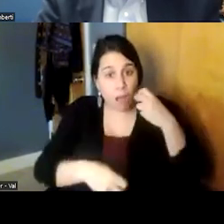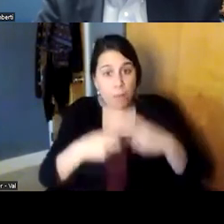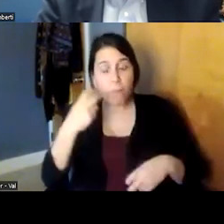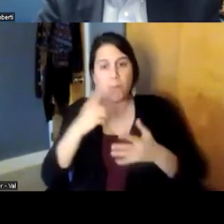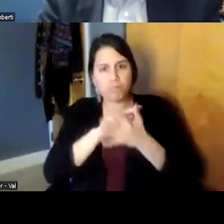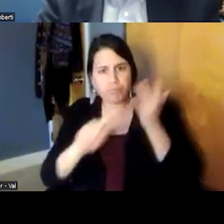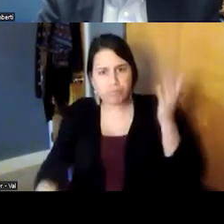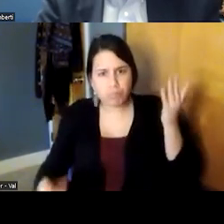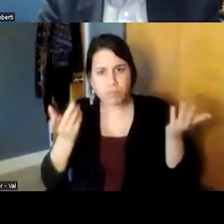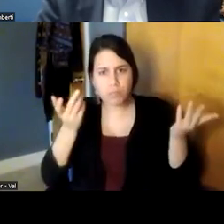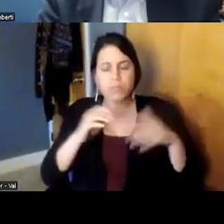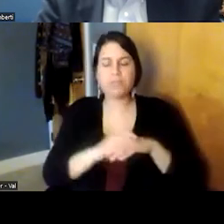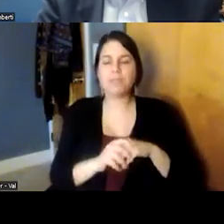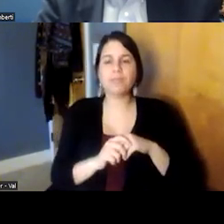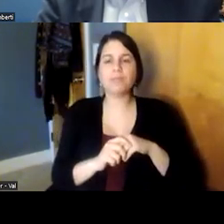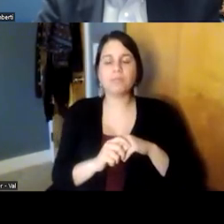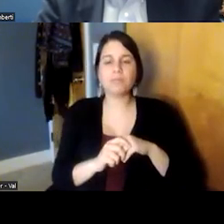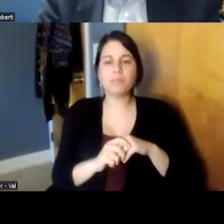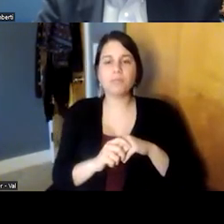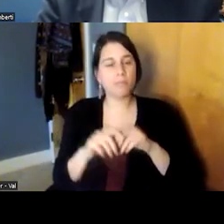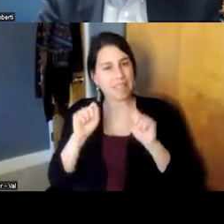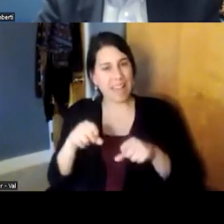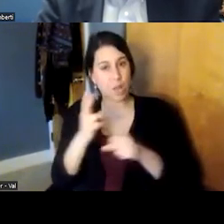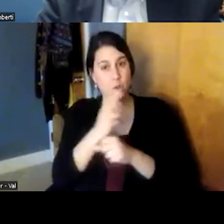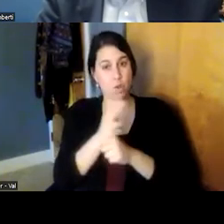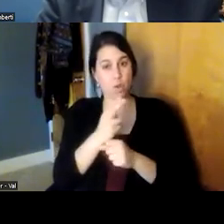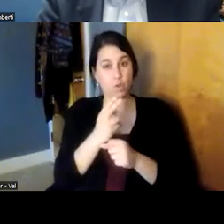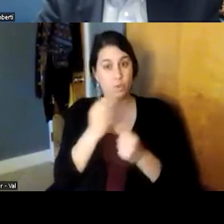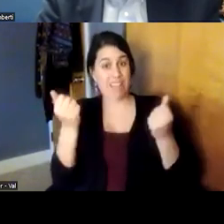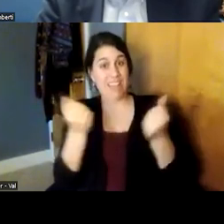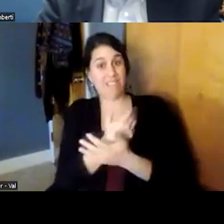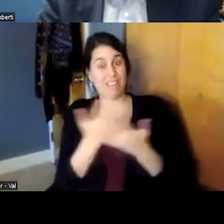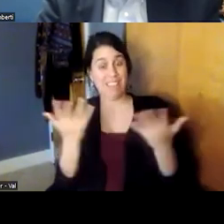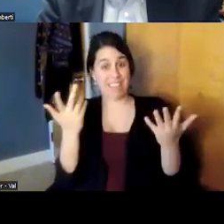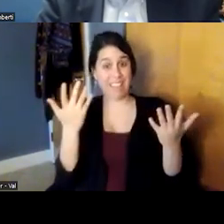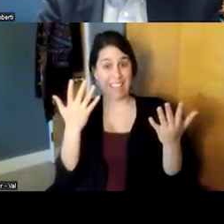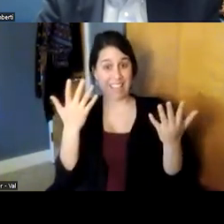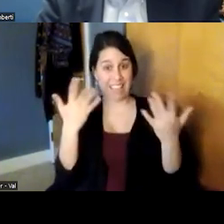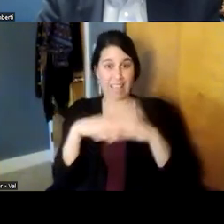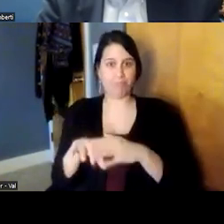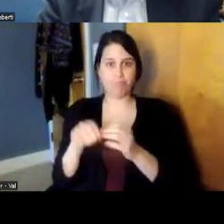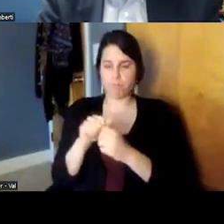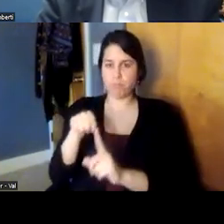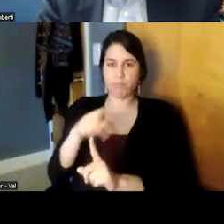and we can use everything and bring it to bear upon the one patient whether it's biological or